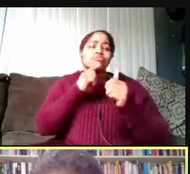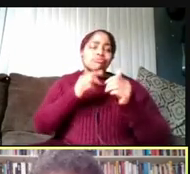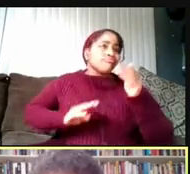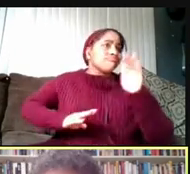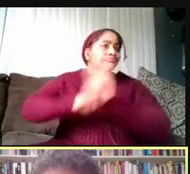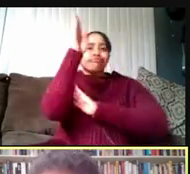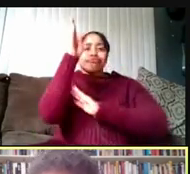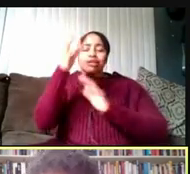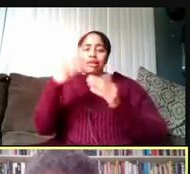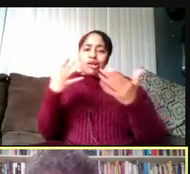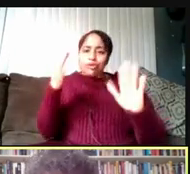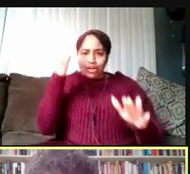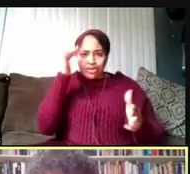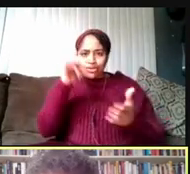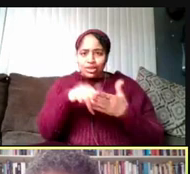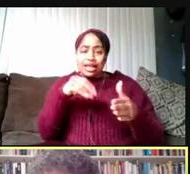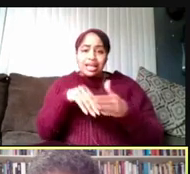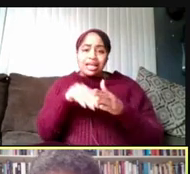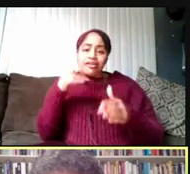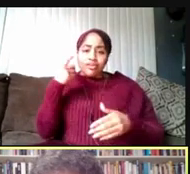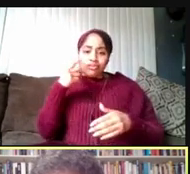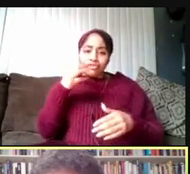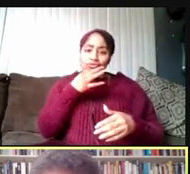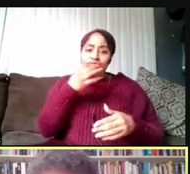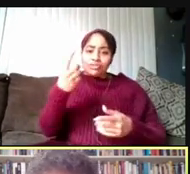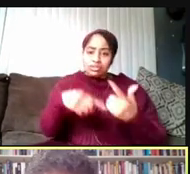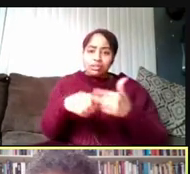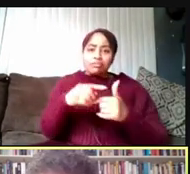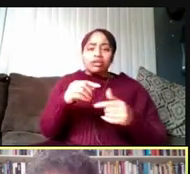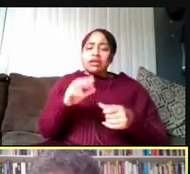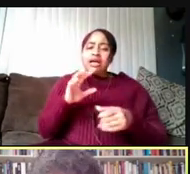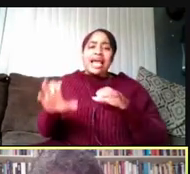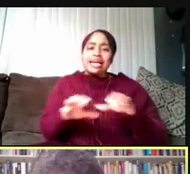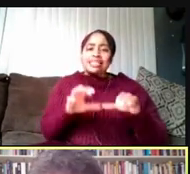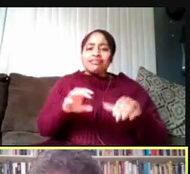in-person research activities across campus will be open and active.